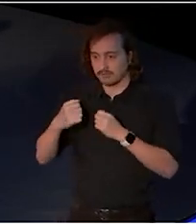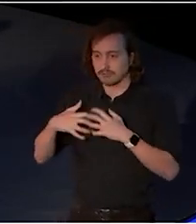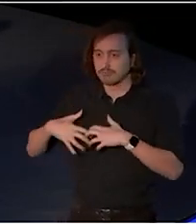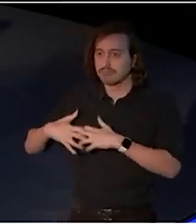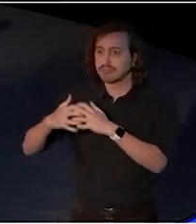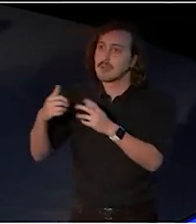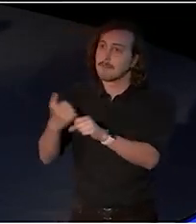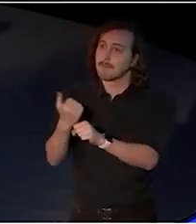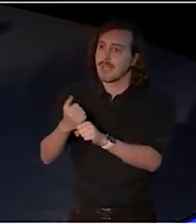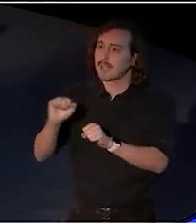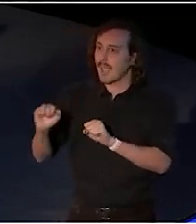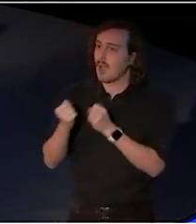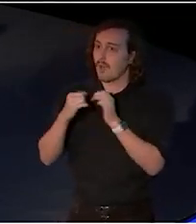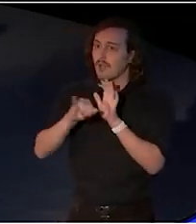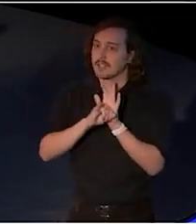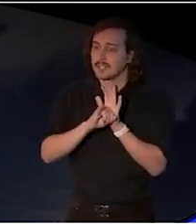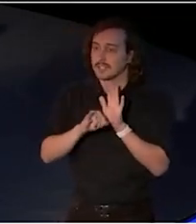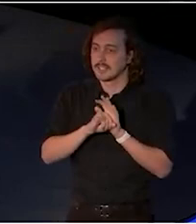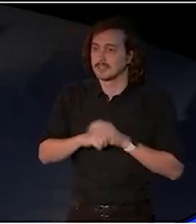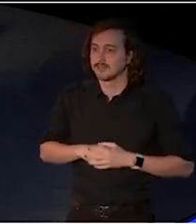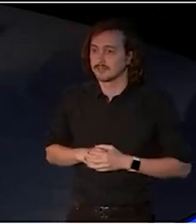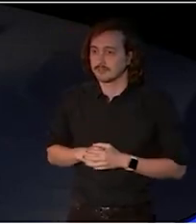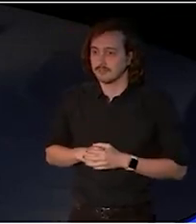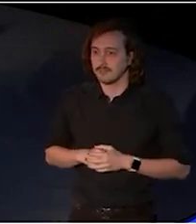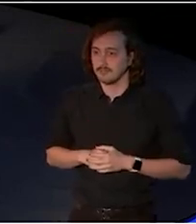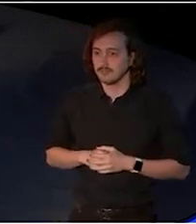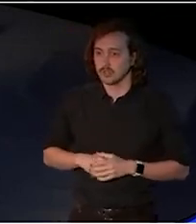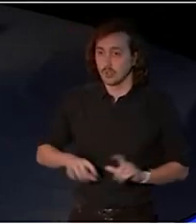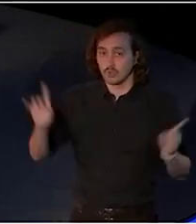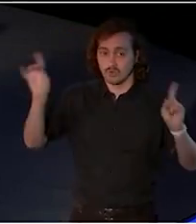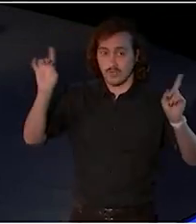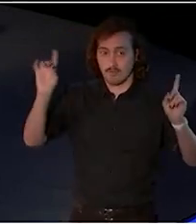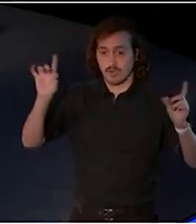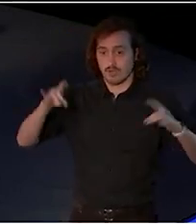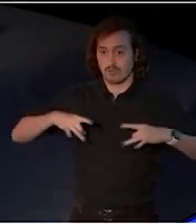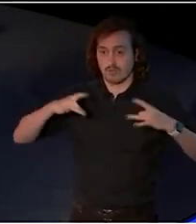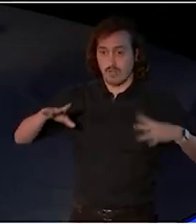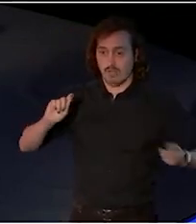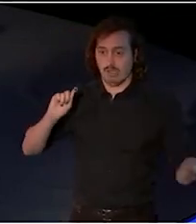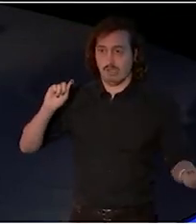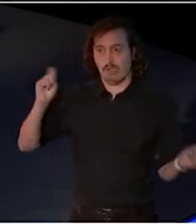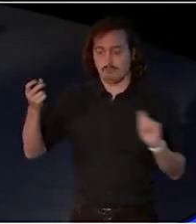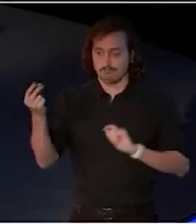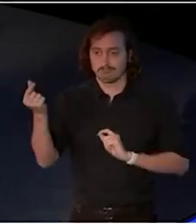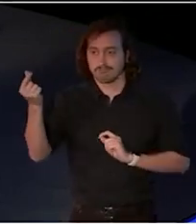Contemporary Australia is changing fast and as it changes and grows,